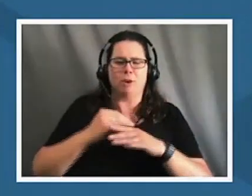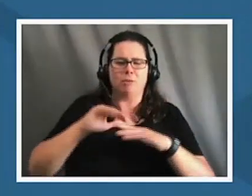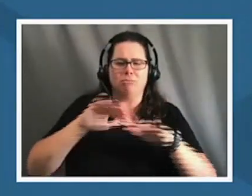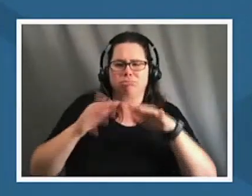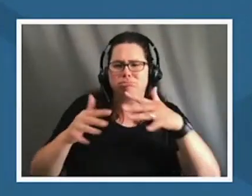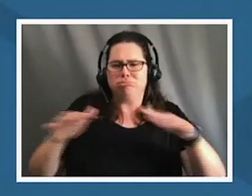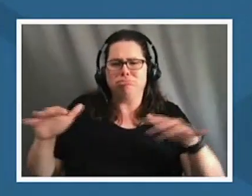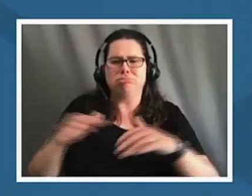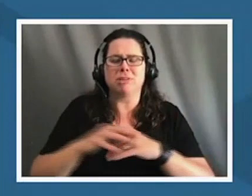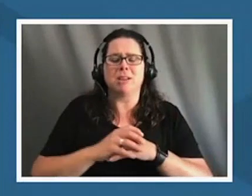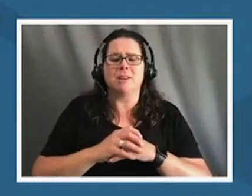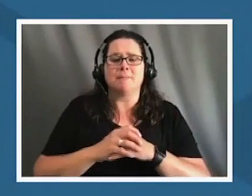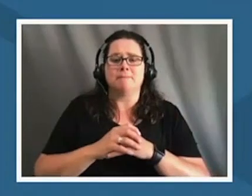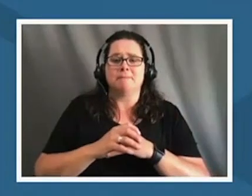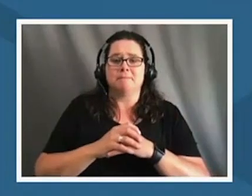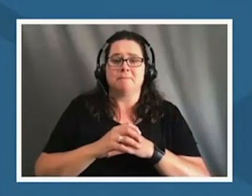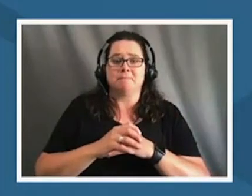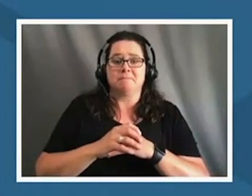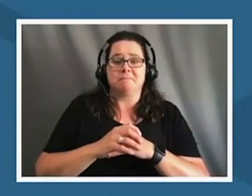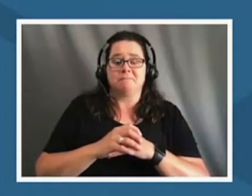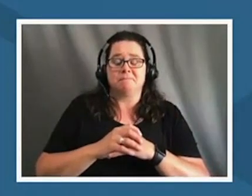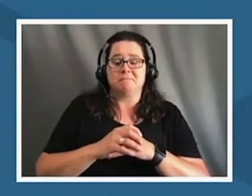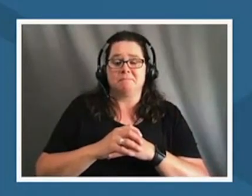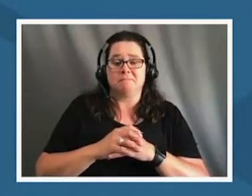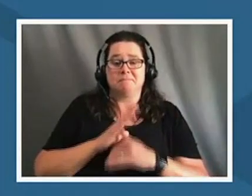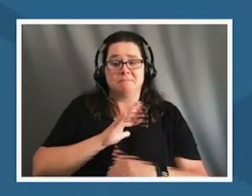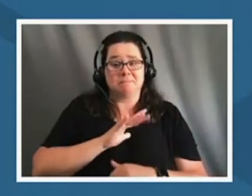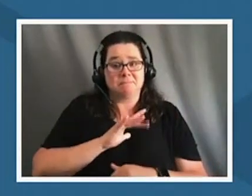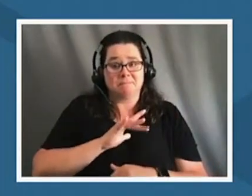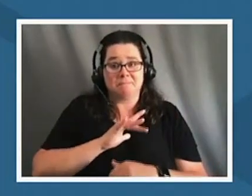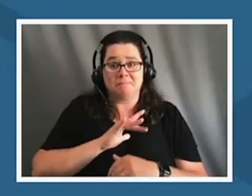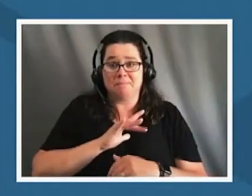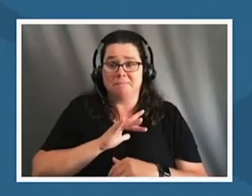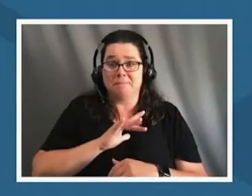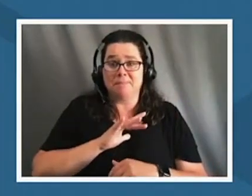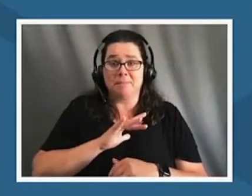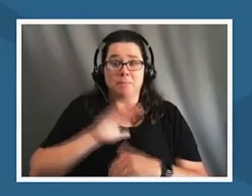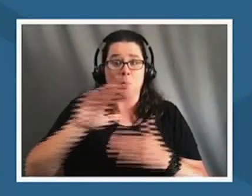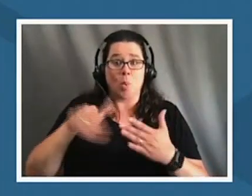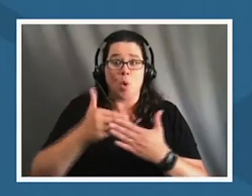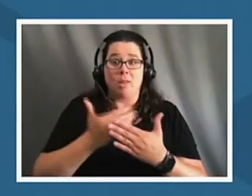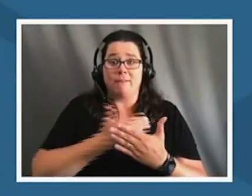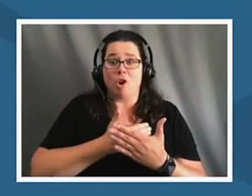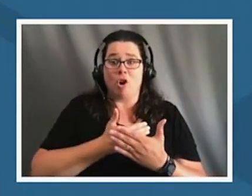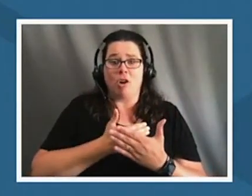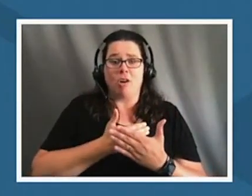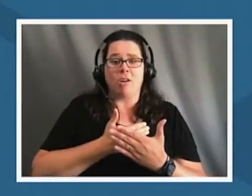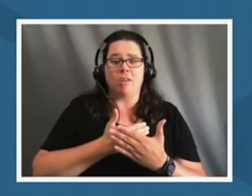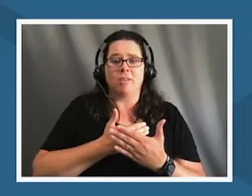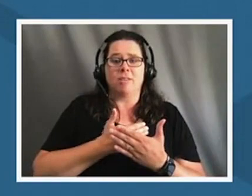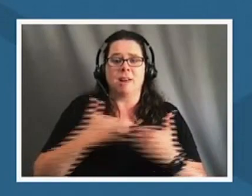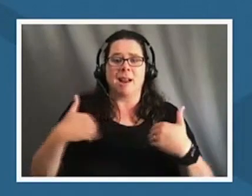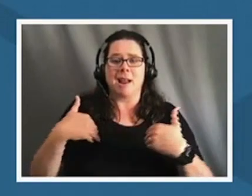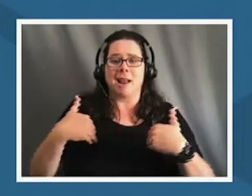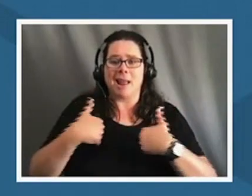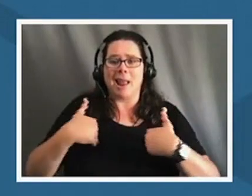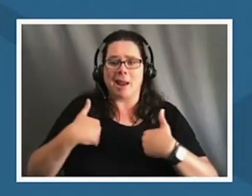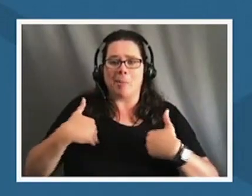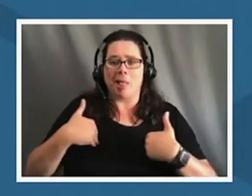it never seemed to fail that you know the you know all of our our four-legged ancestors seem to know